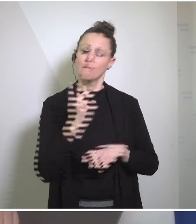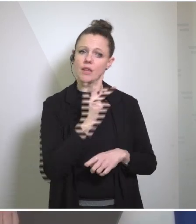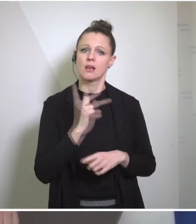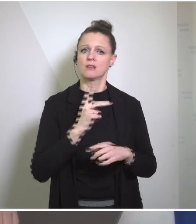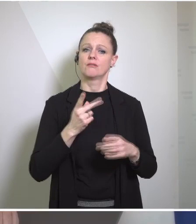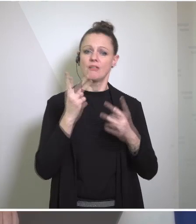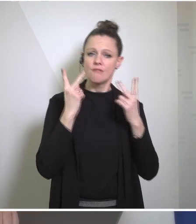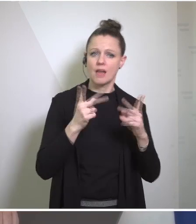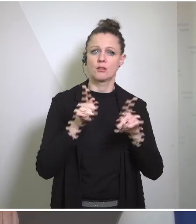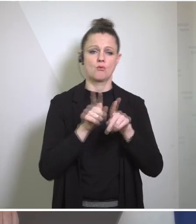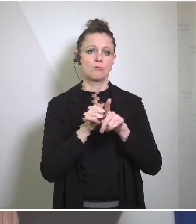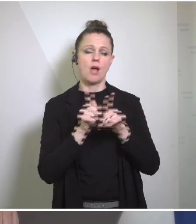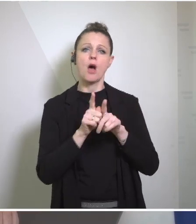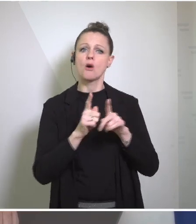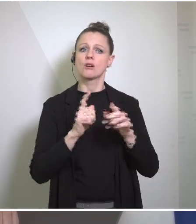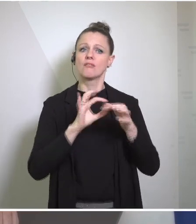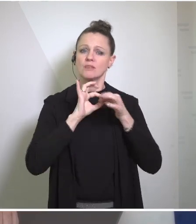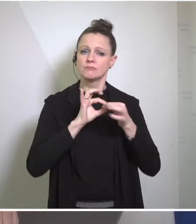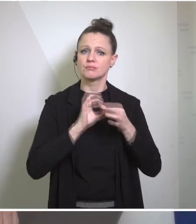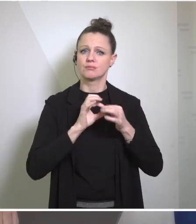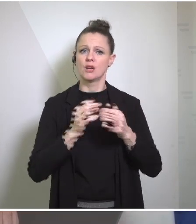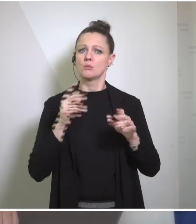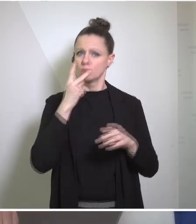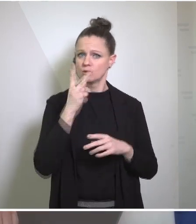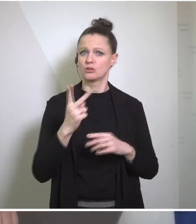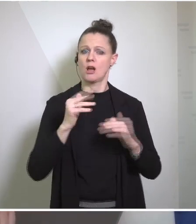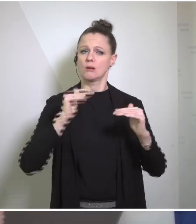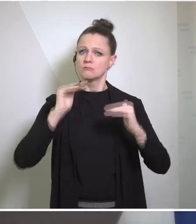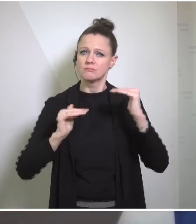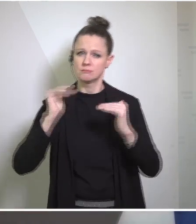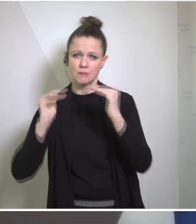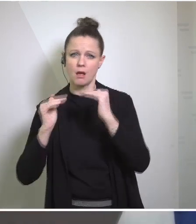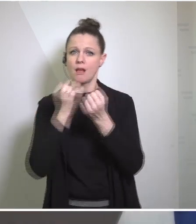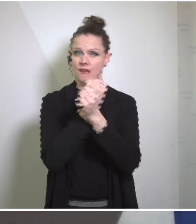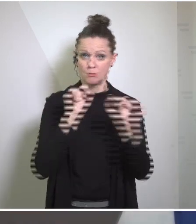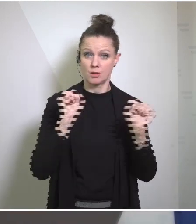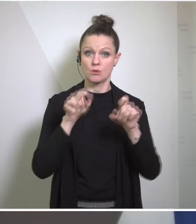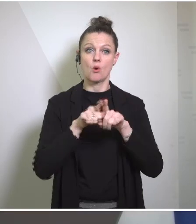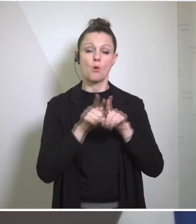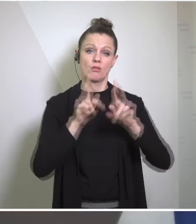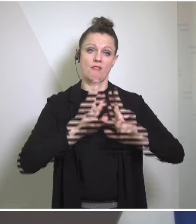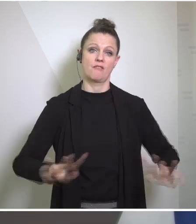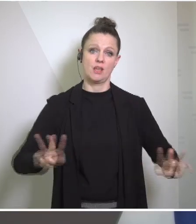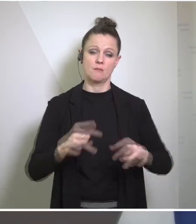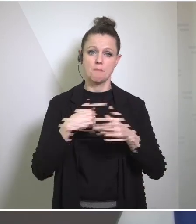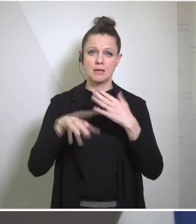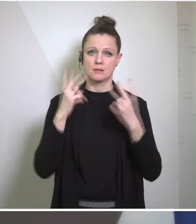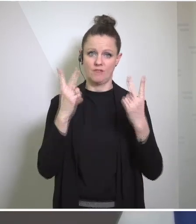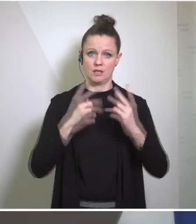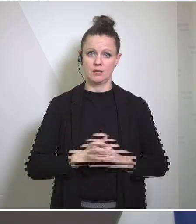rule of law, to checks and balances, to democracy and to fundamental freedoms. And yes, you probably